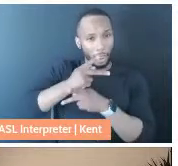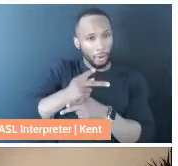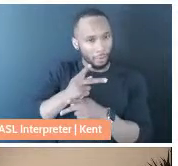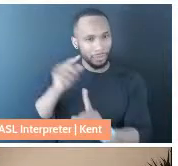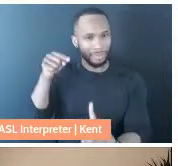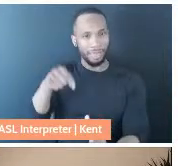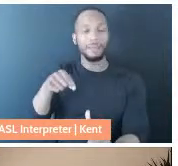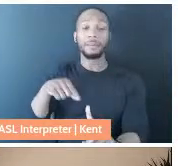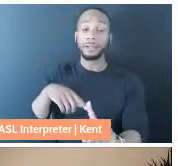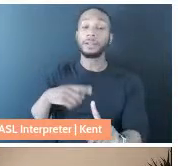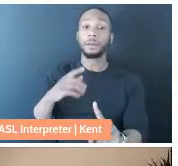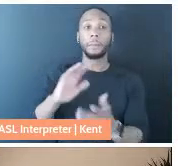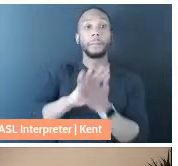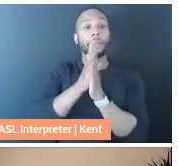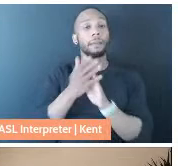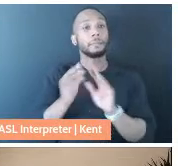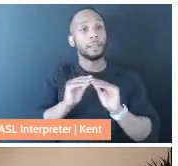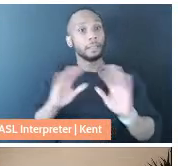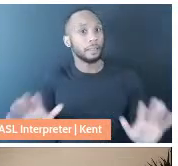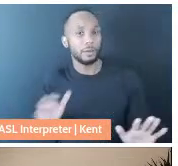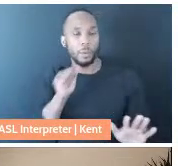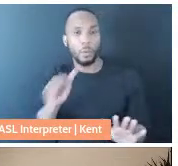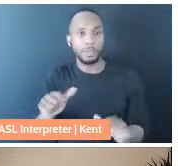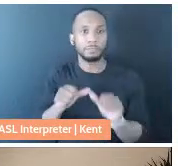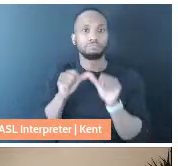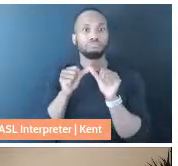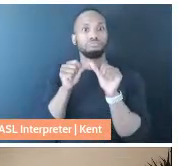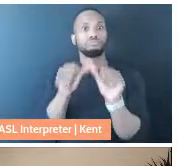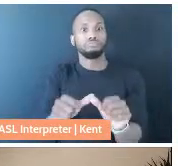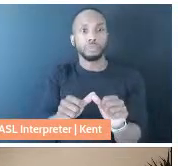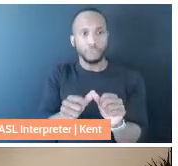It became very clear that it wasn't sustainable to just demand that everybody, so and so and so,